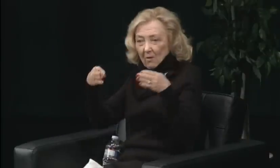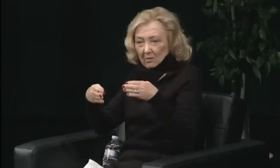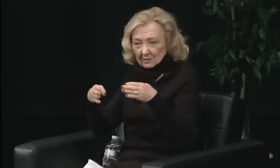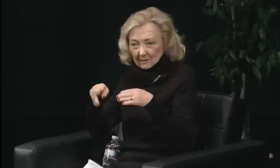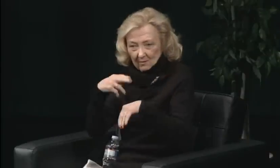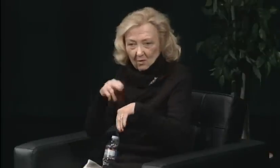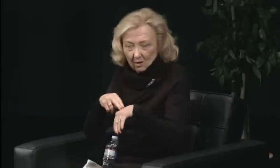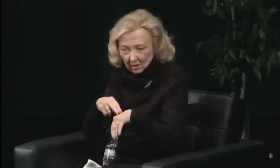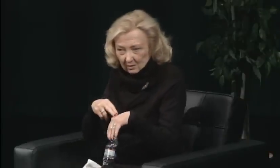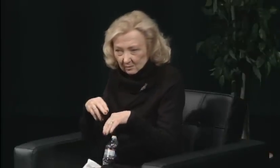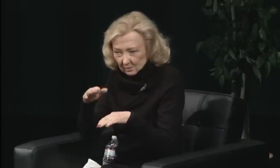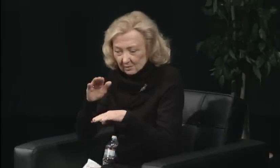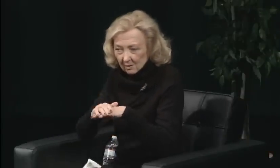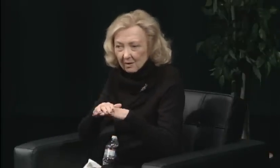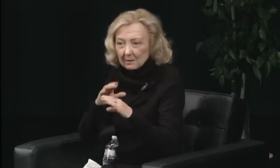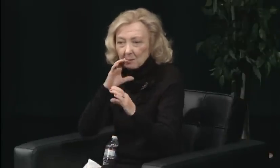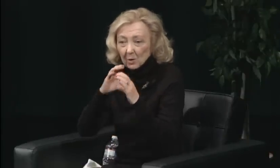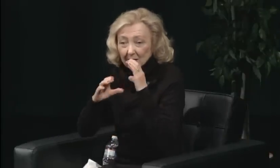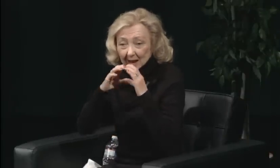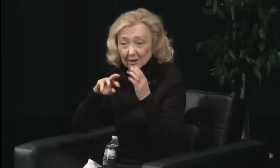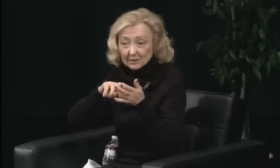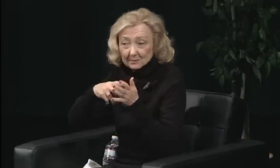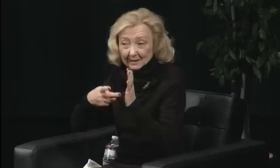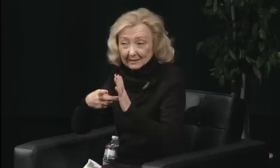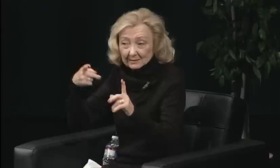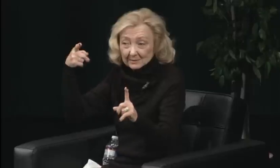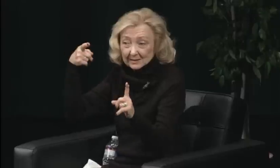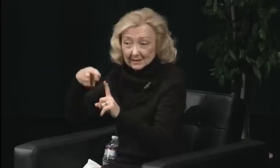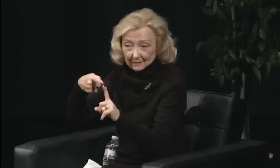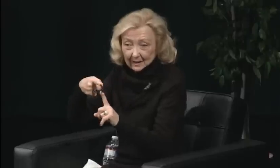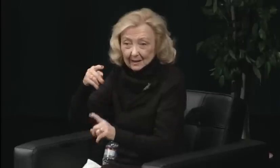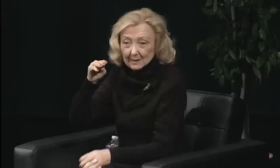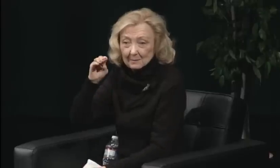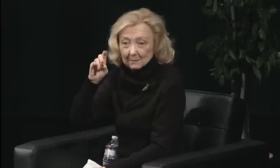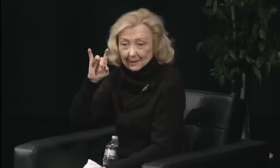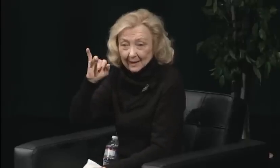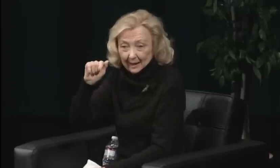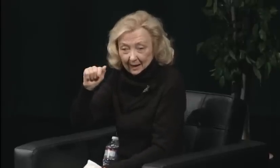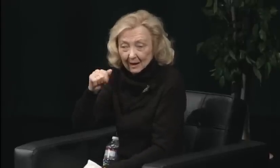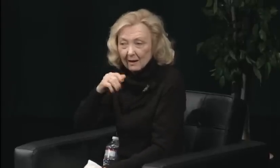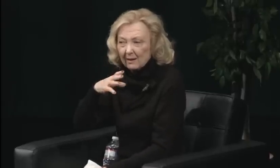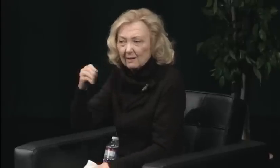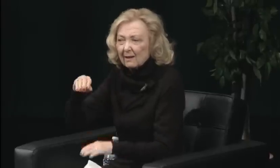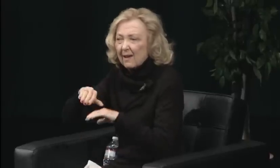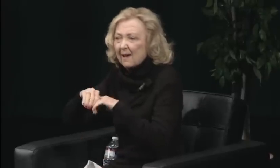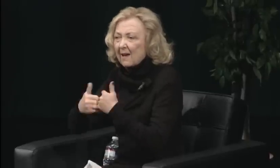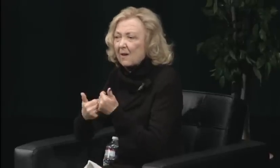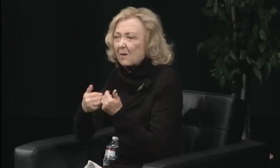by the women to my left and she said, "You know how to handle the media.